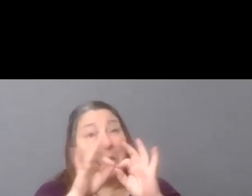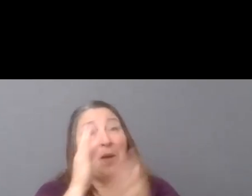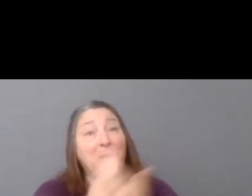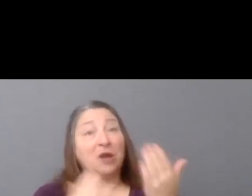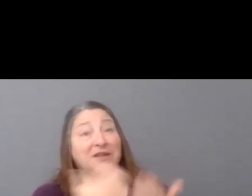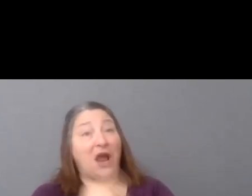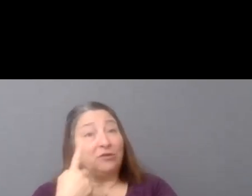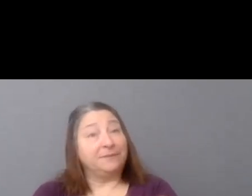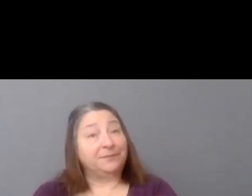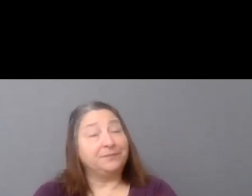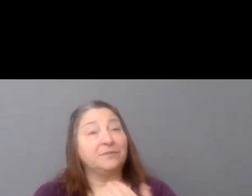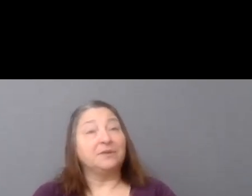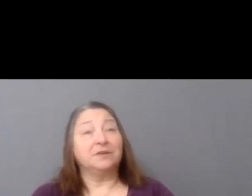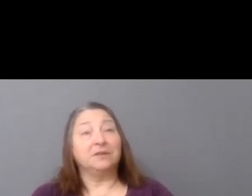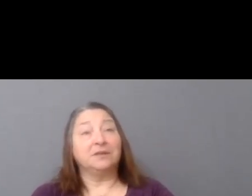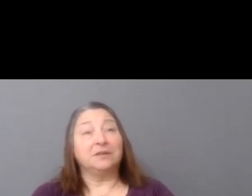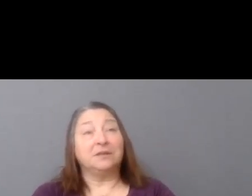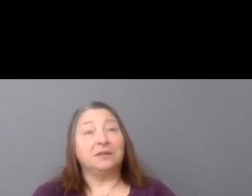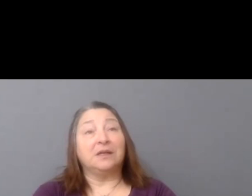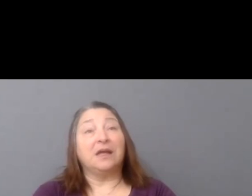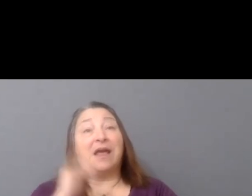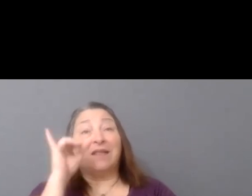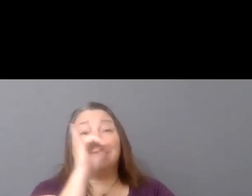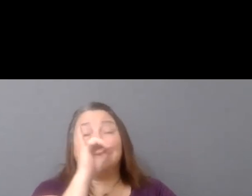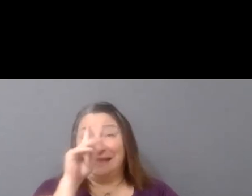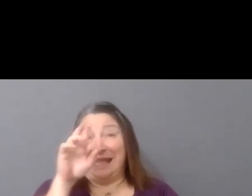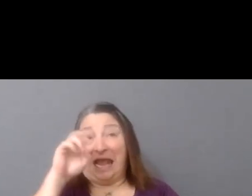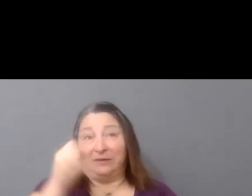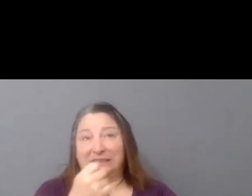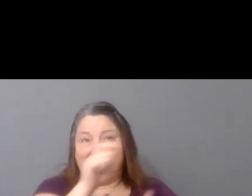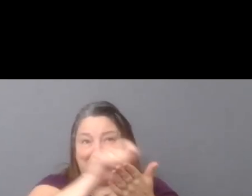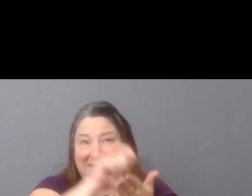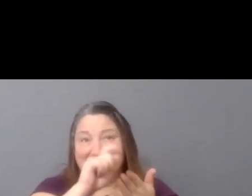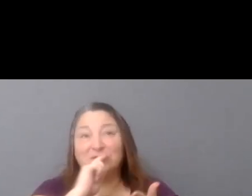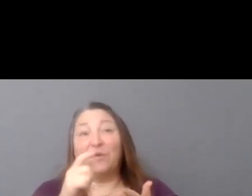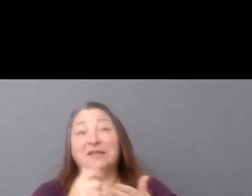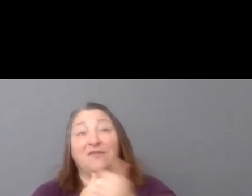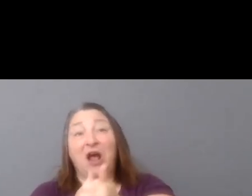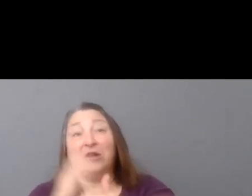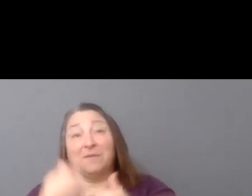Karin's piece was followed up by a manifesto that Karin and Amy Hobby and their group,